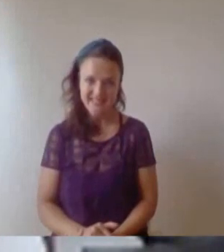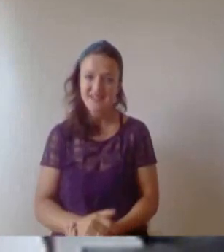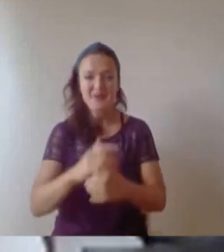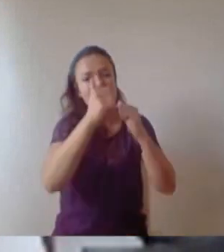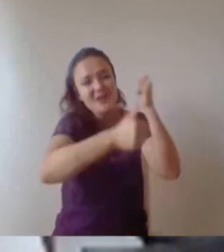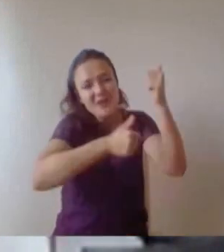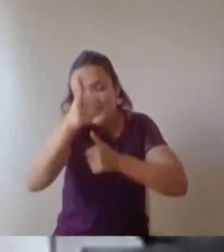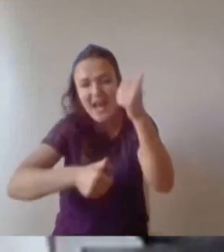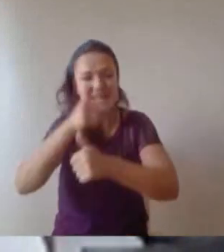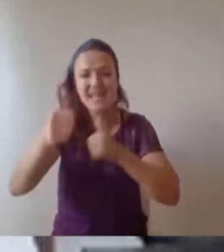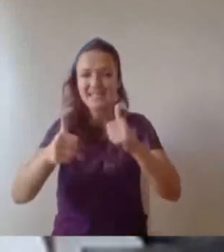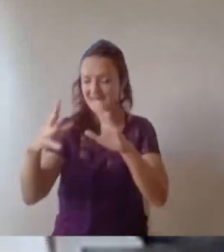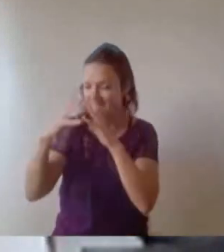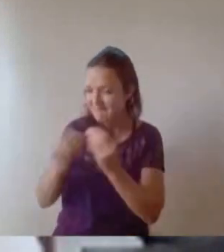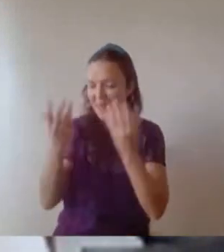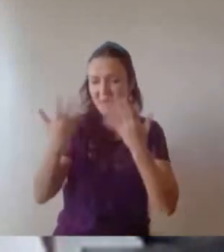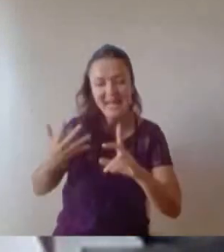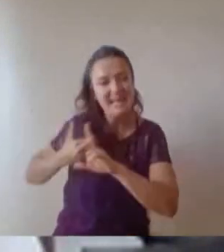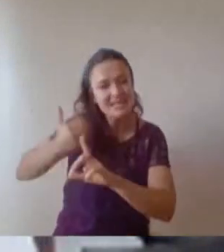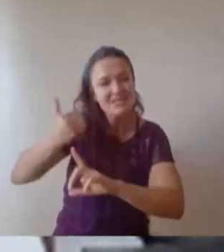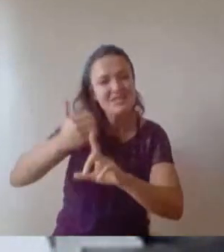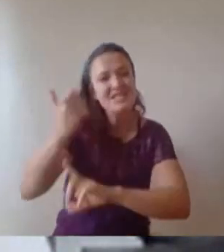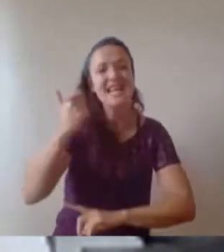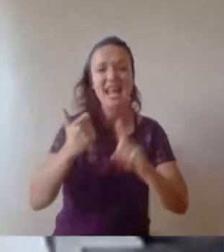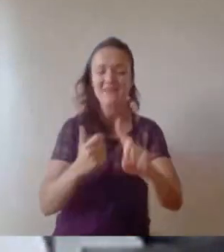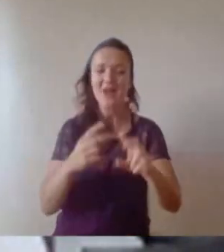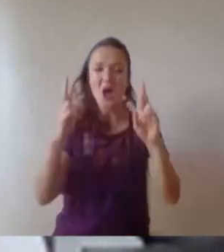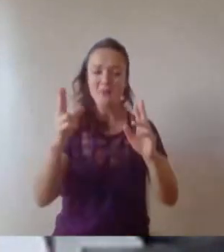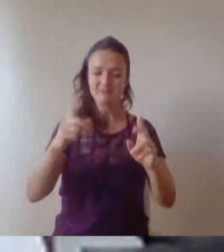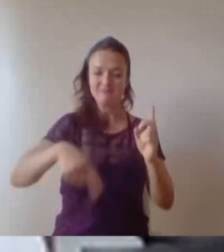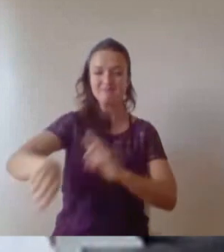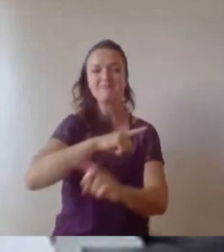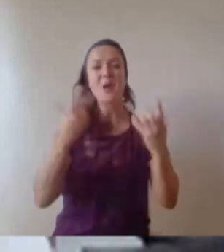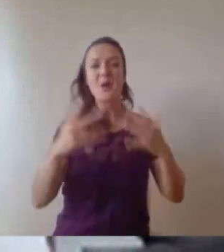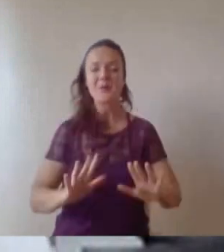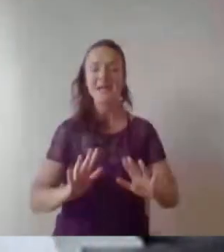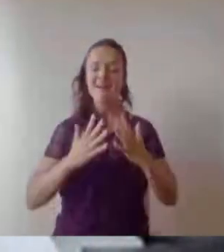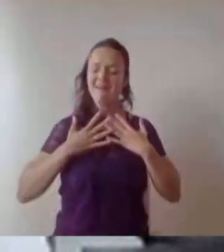achieved. I hope you have that kind of pause and that moment of pride and I really can't wait to hear what you will do next.